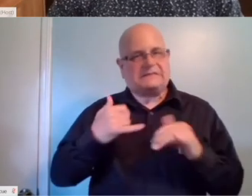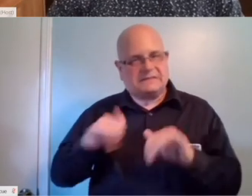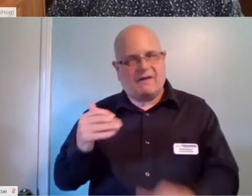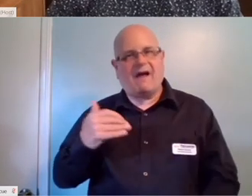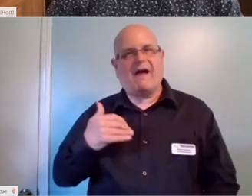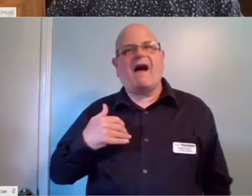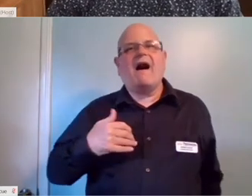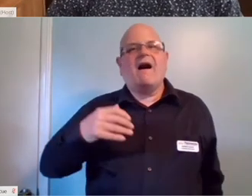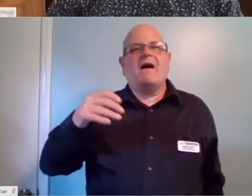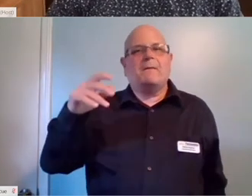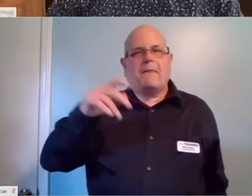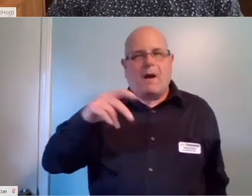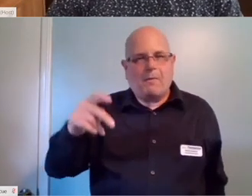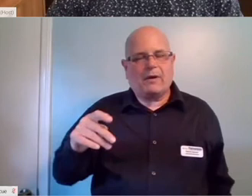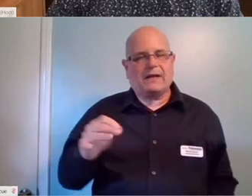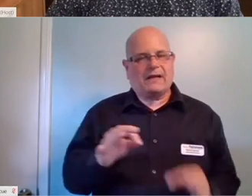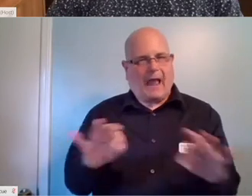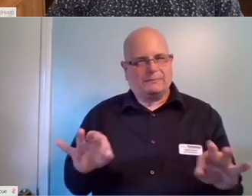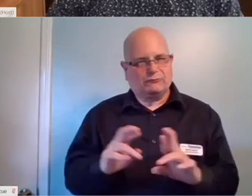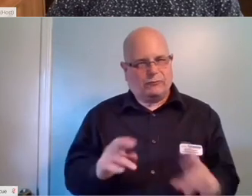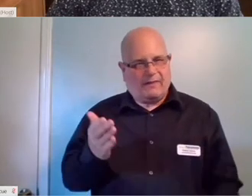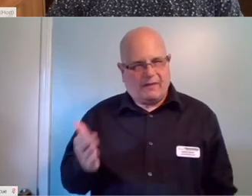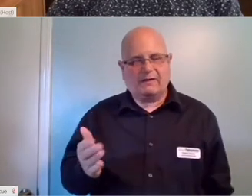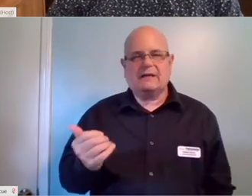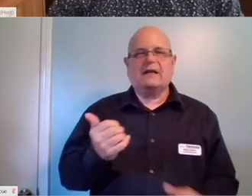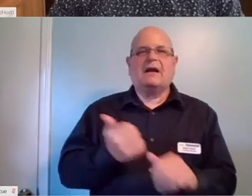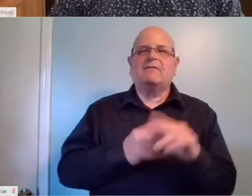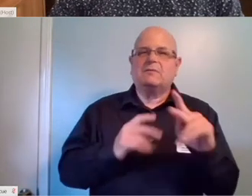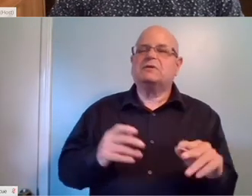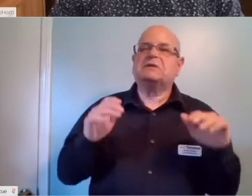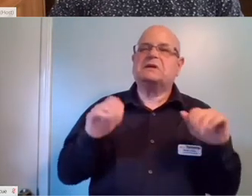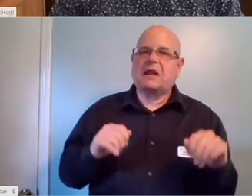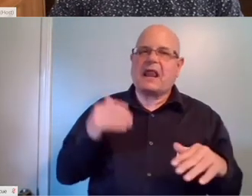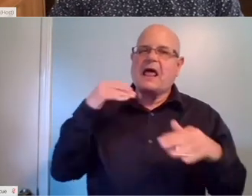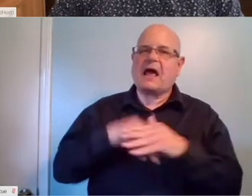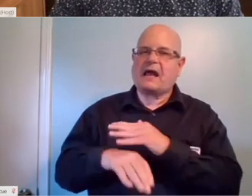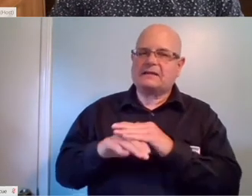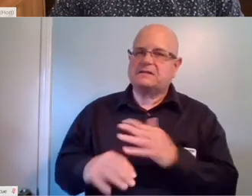your presentation captioned so that everyone would be able to access that.